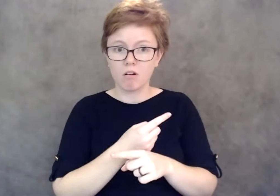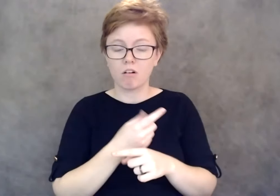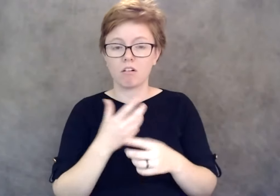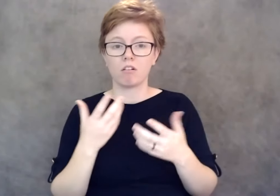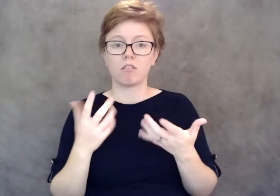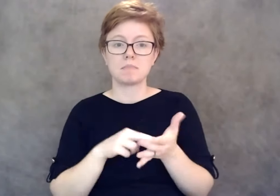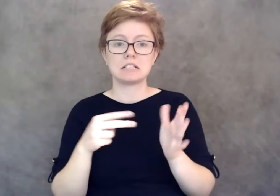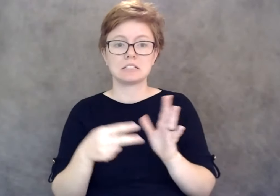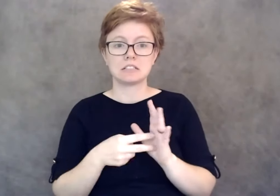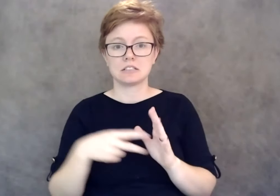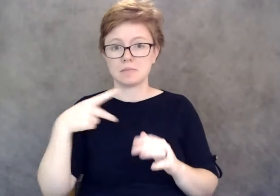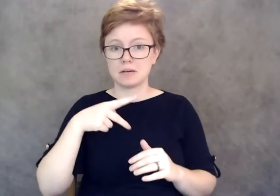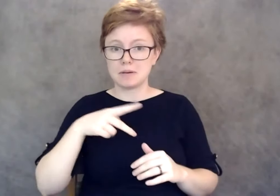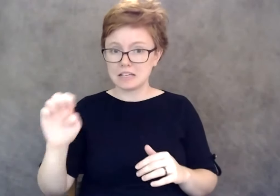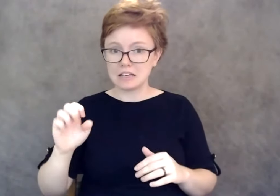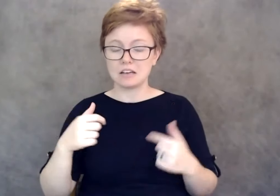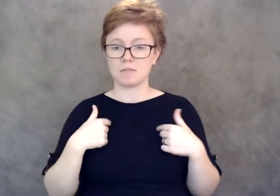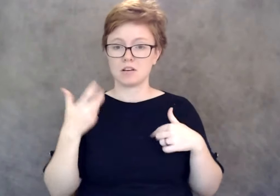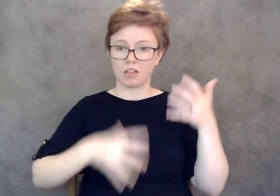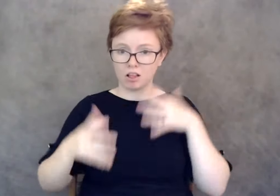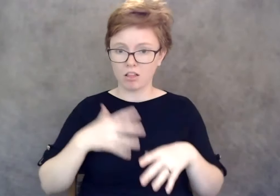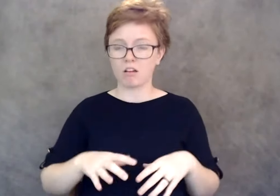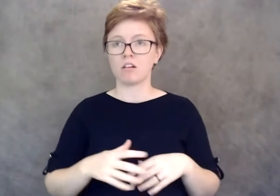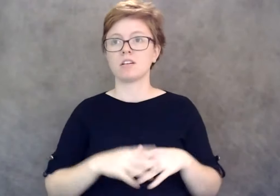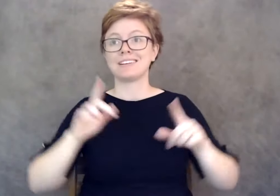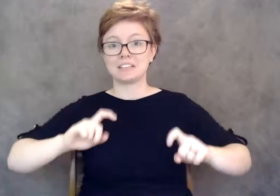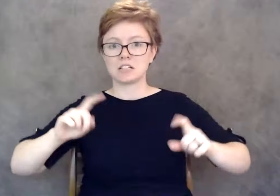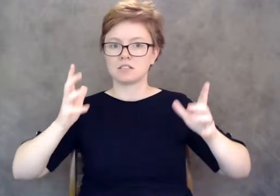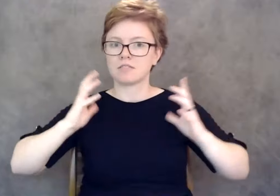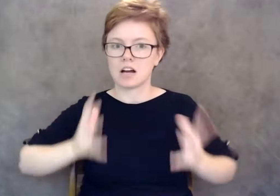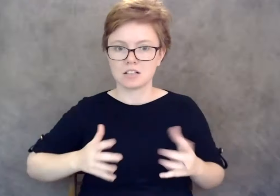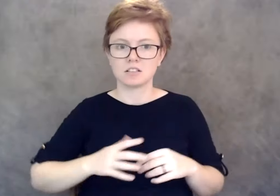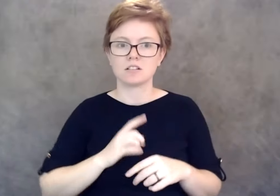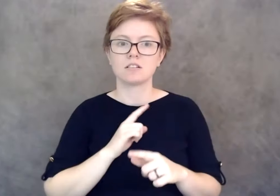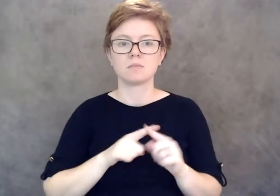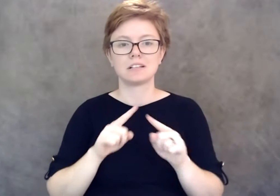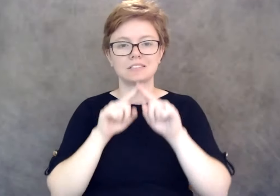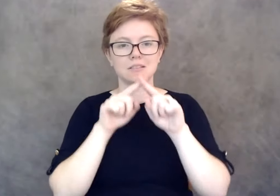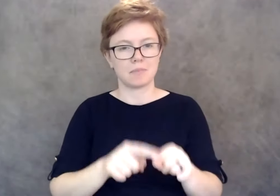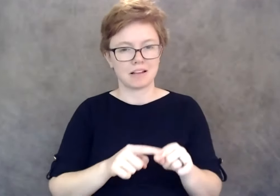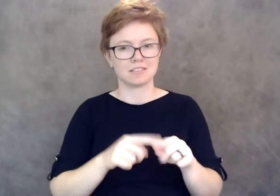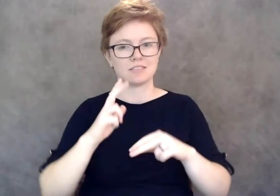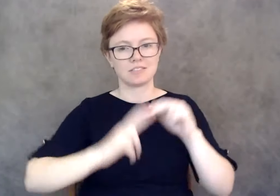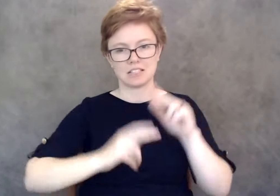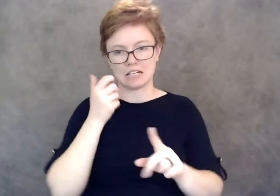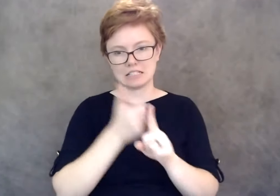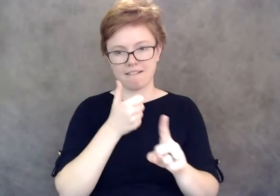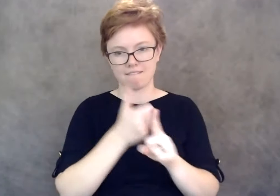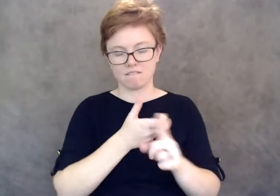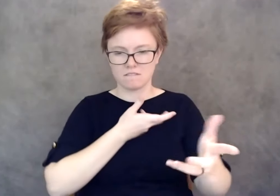personal protective equipment, taking tests, etcetera, but this is gonna be based on the facility and having these conversations so that we can come up with,